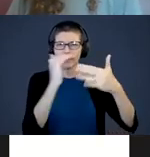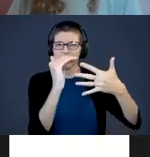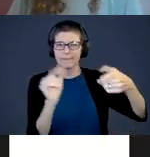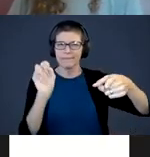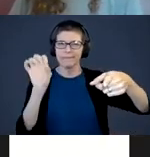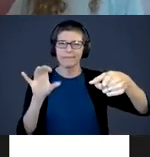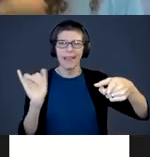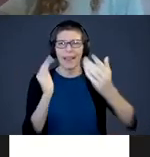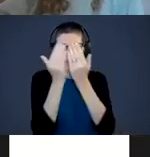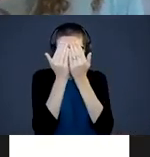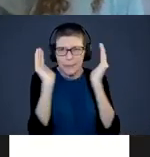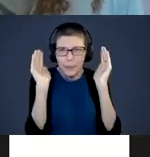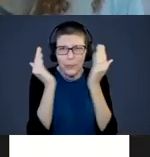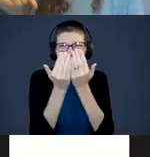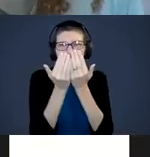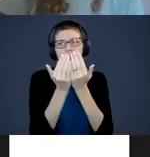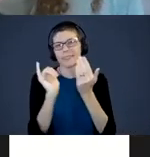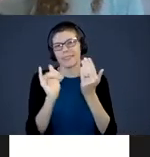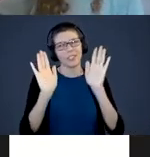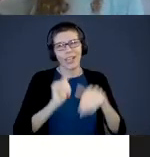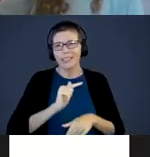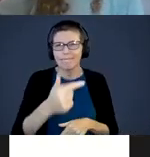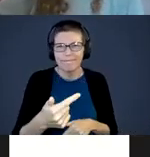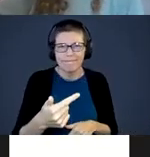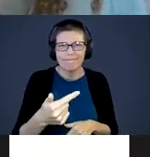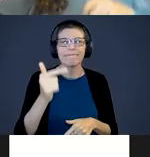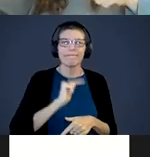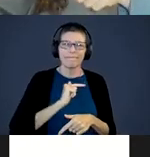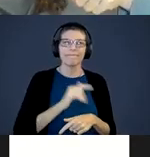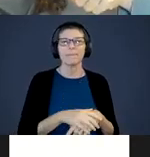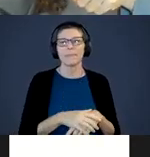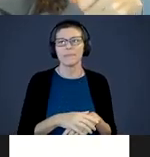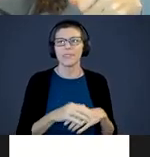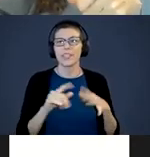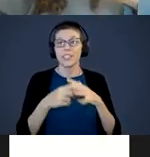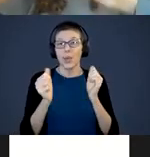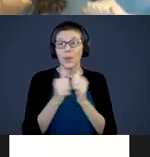peek-a-boo which is a great turn taking game. You can start with baby when they are tiny, you